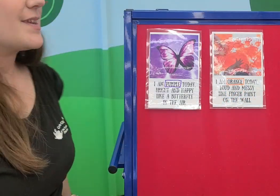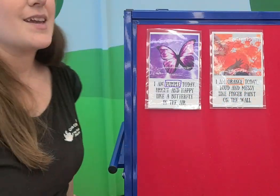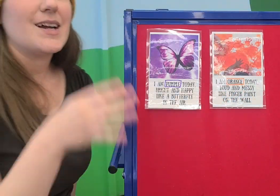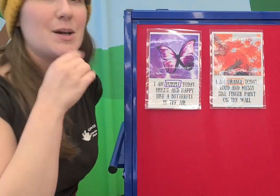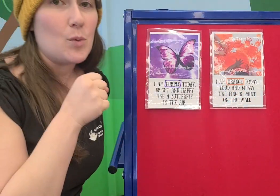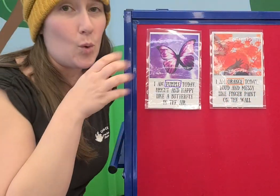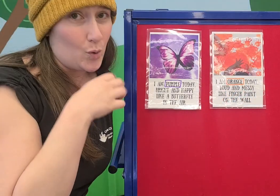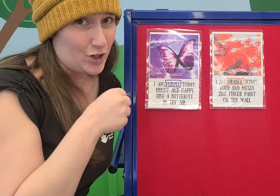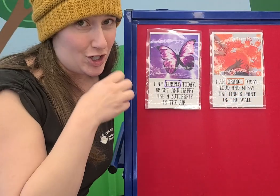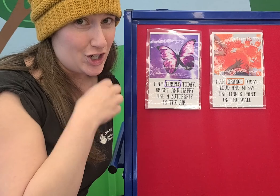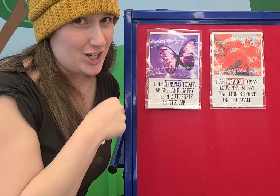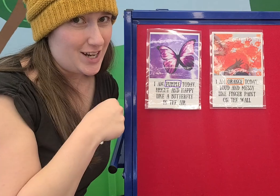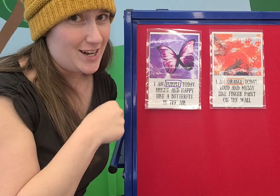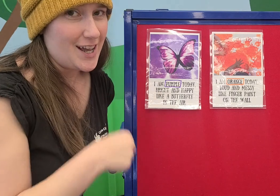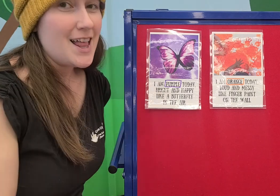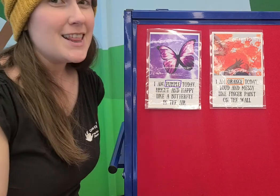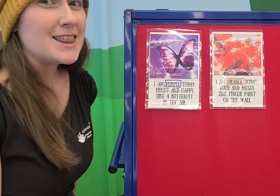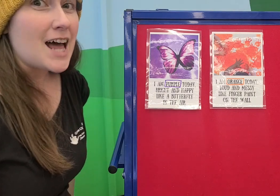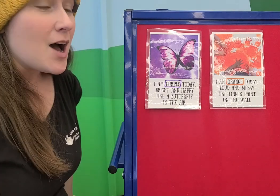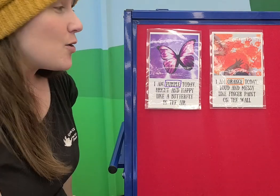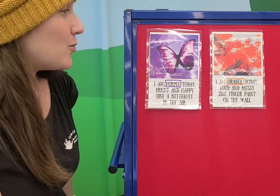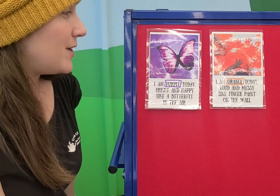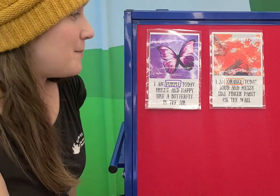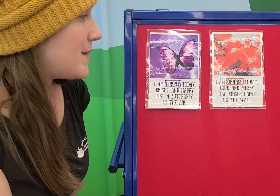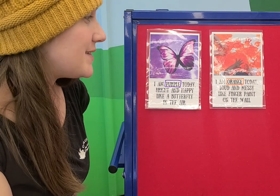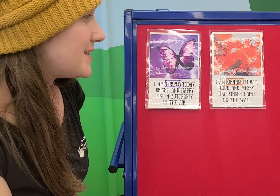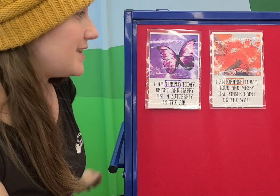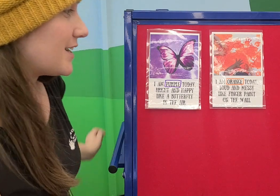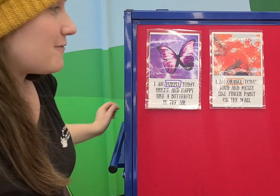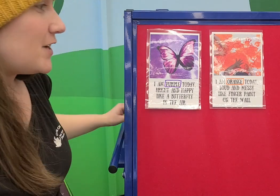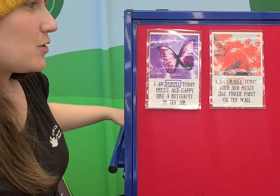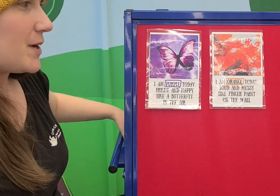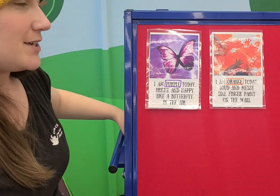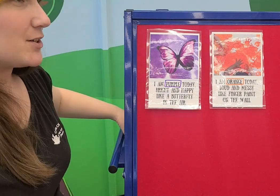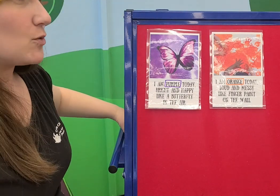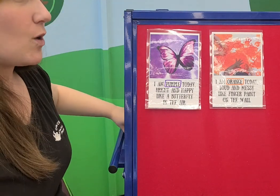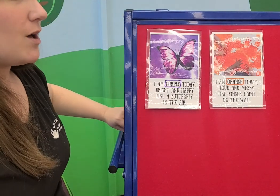I am orange today. Loud and messy like a finger paint on the wall.